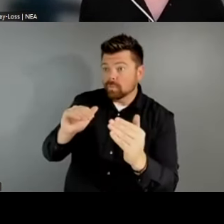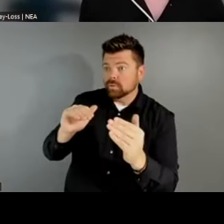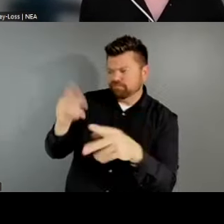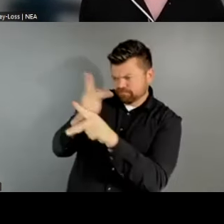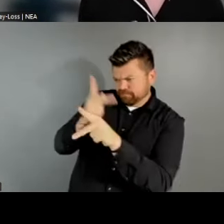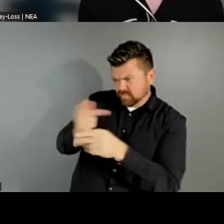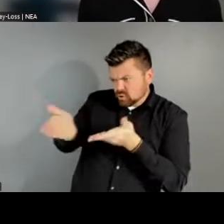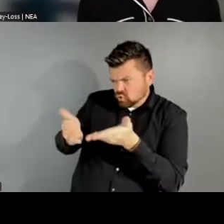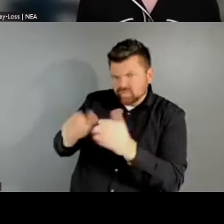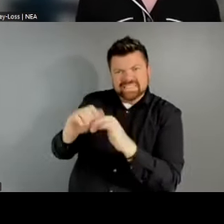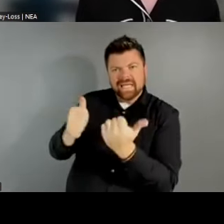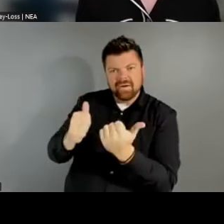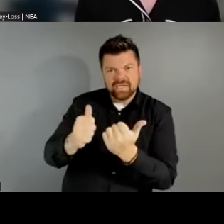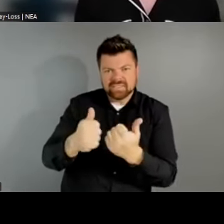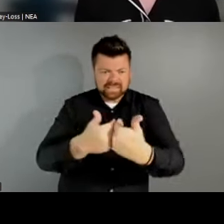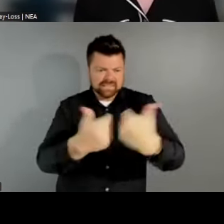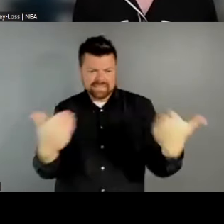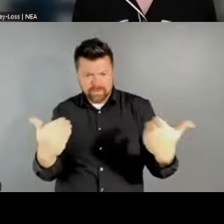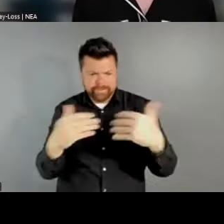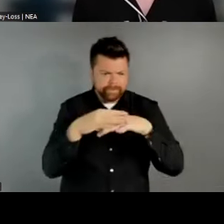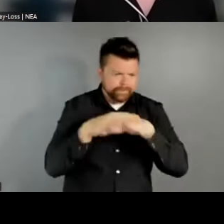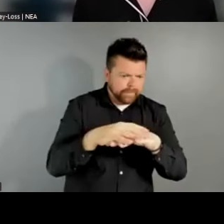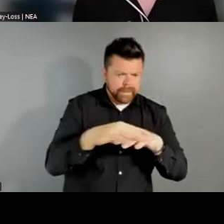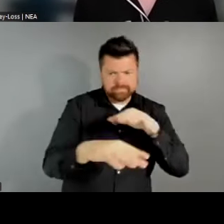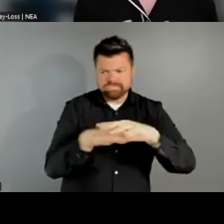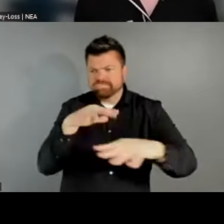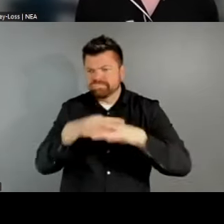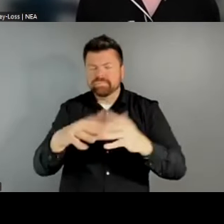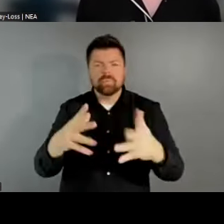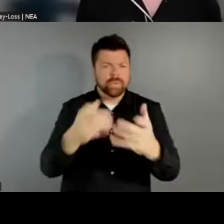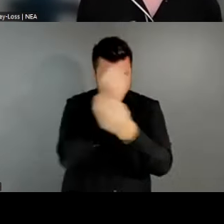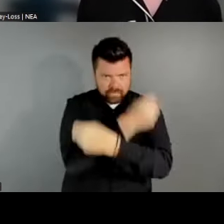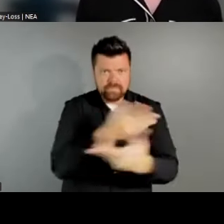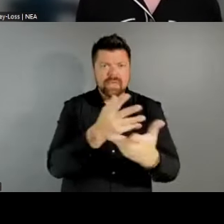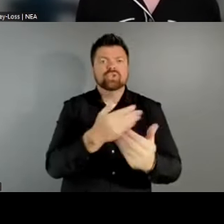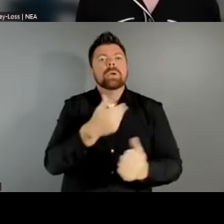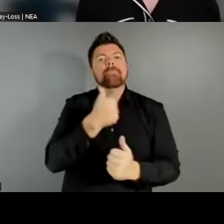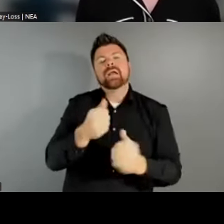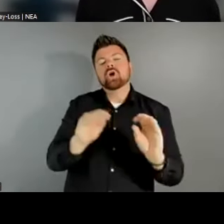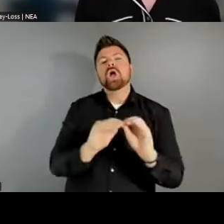or not. We'd want to have those variables within our dataset so that we can better understand the